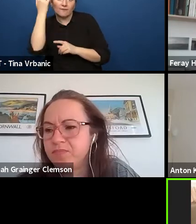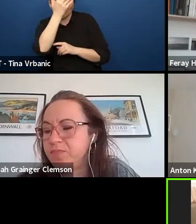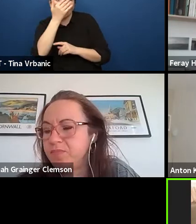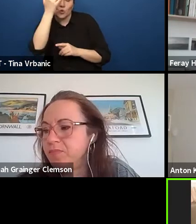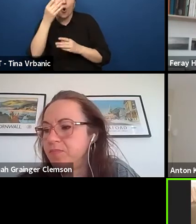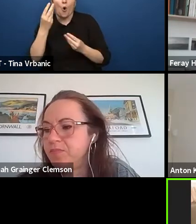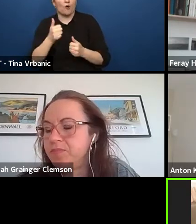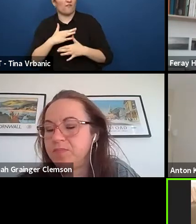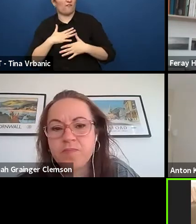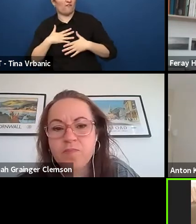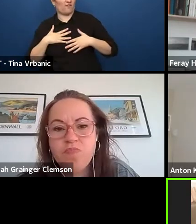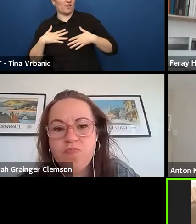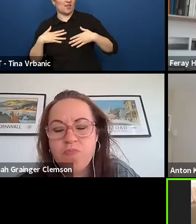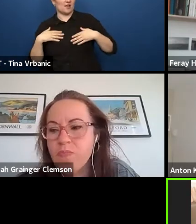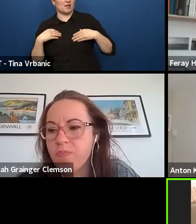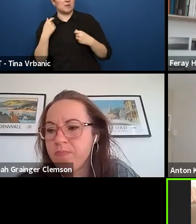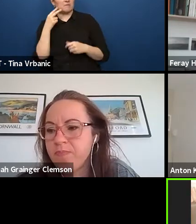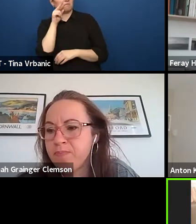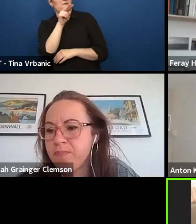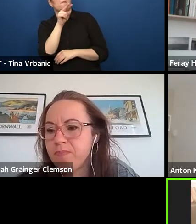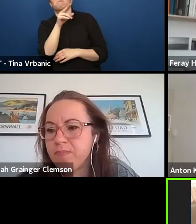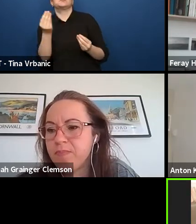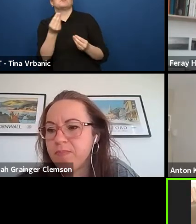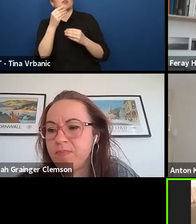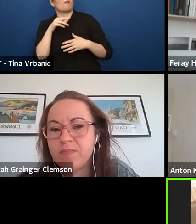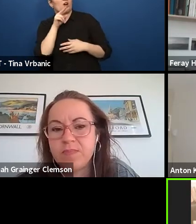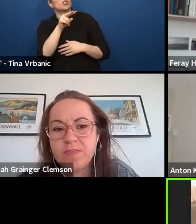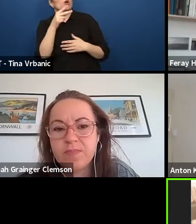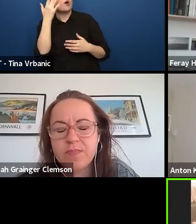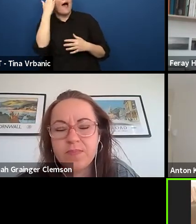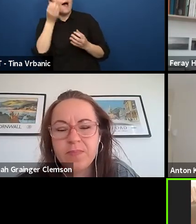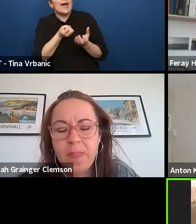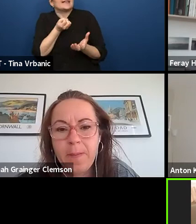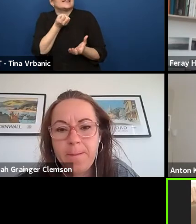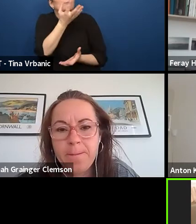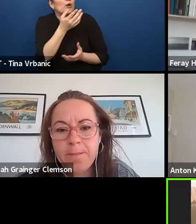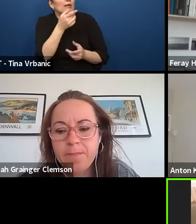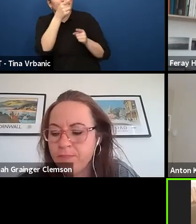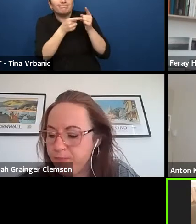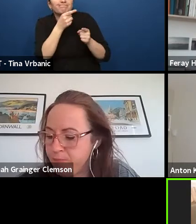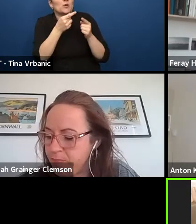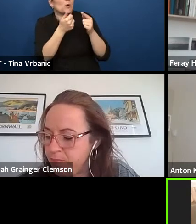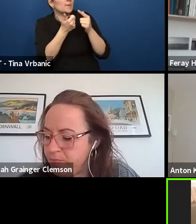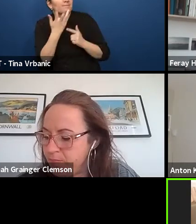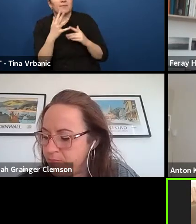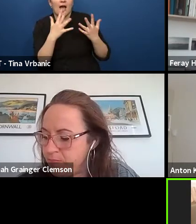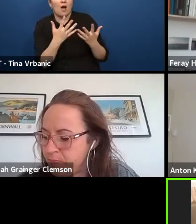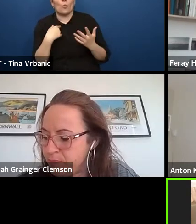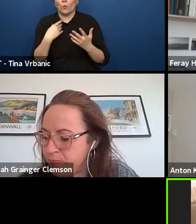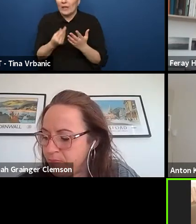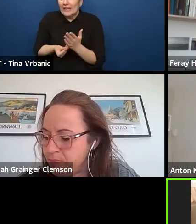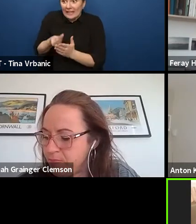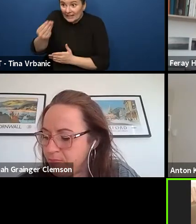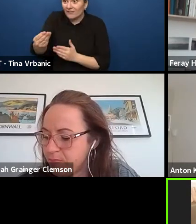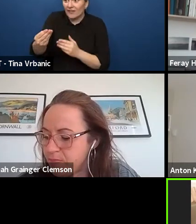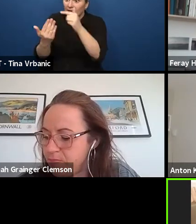after watching a show. This was the tool that we were using